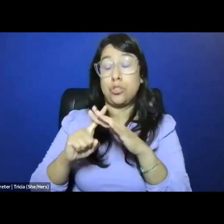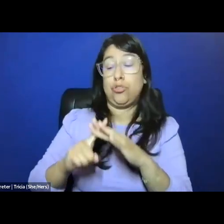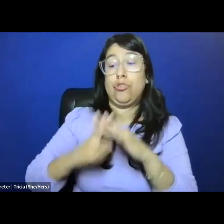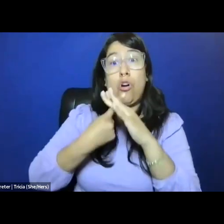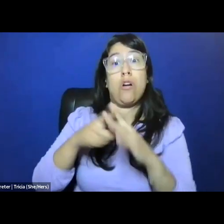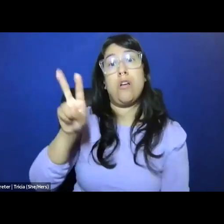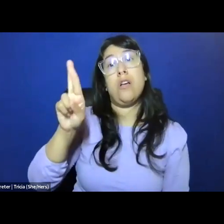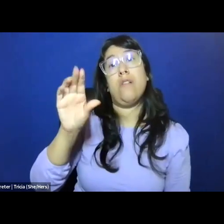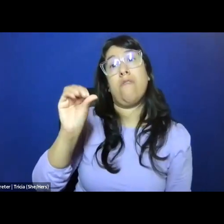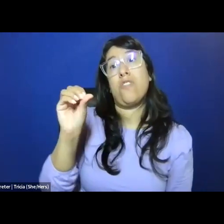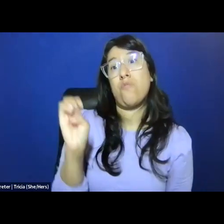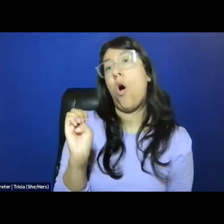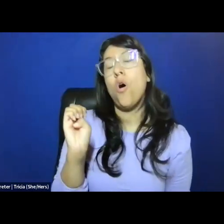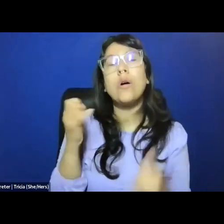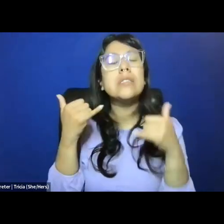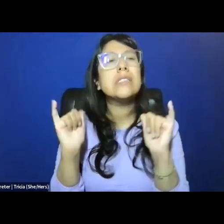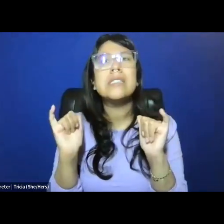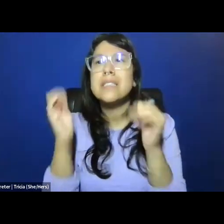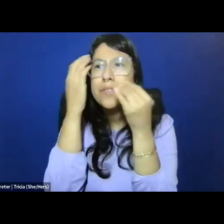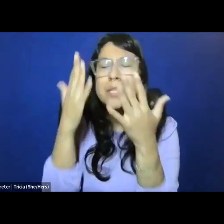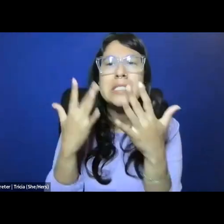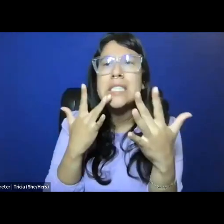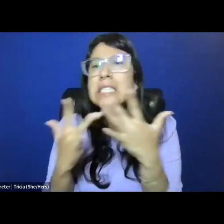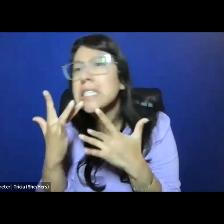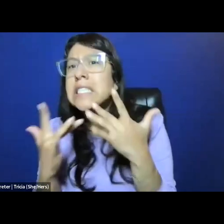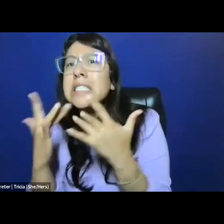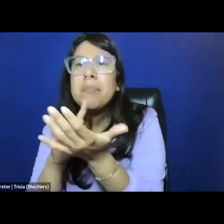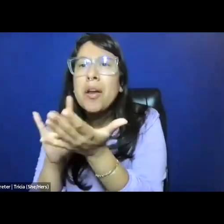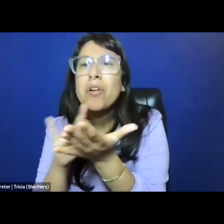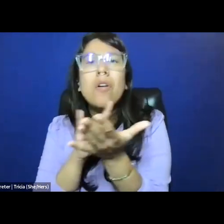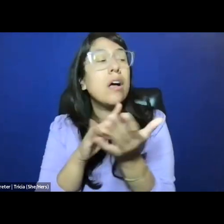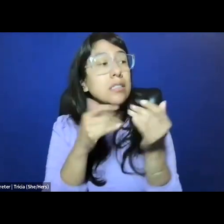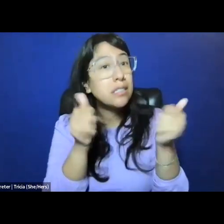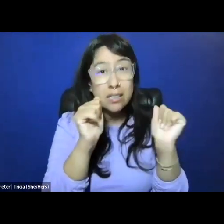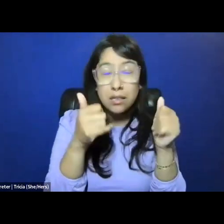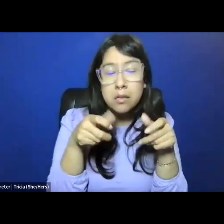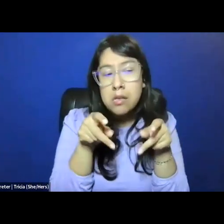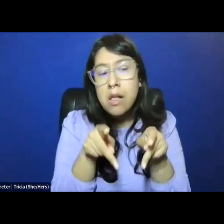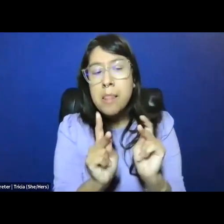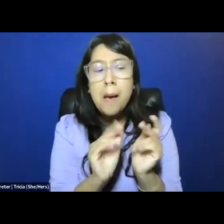there still remained informational and medical deserts, even as the proliferation of services